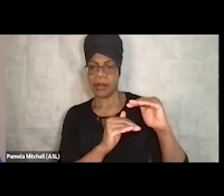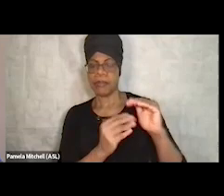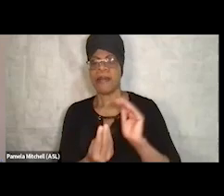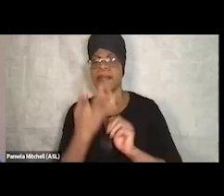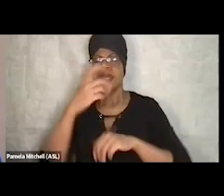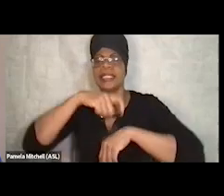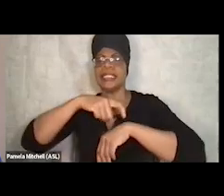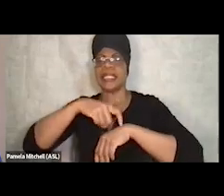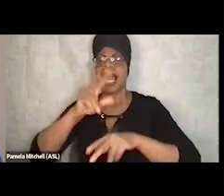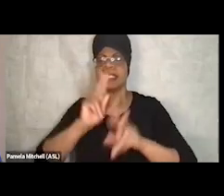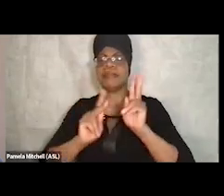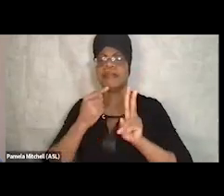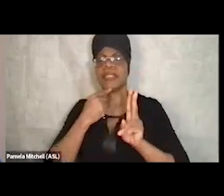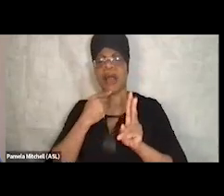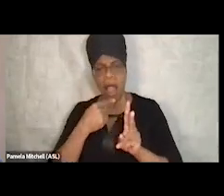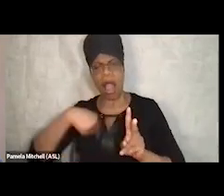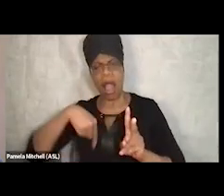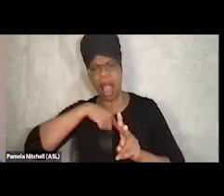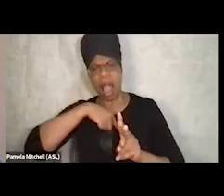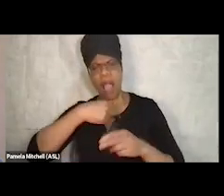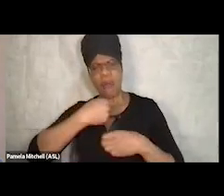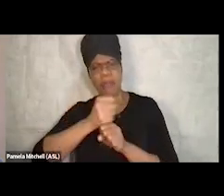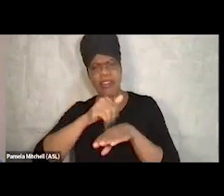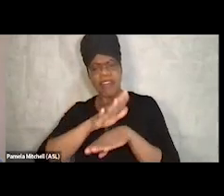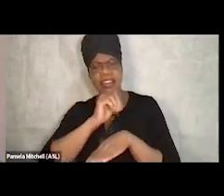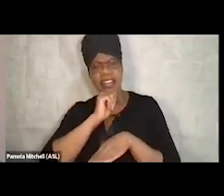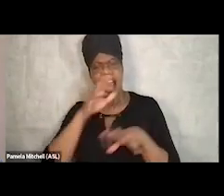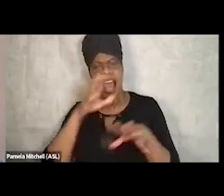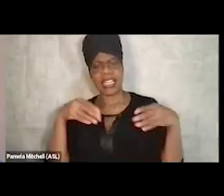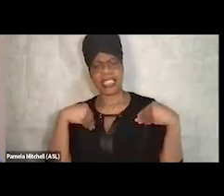"Oh, we made a referral there and they didn't take it," and so they stop sort of partnering with you.